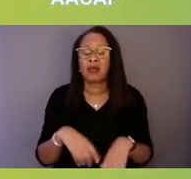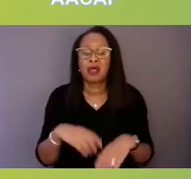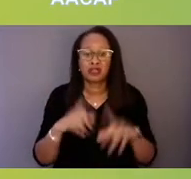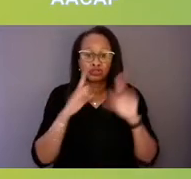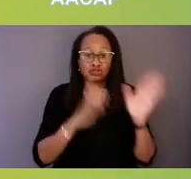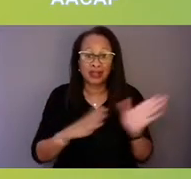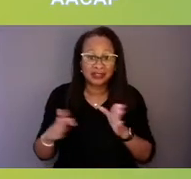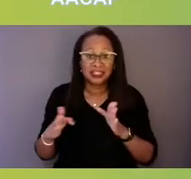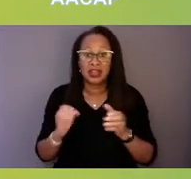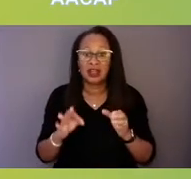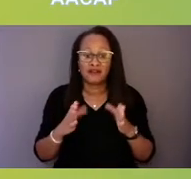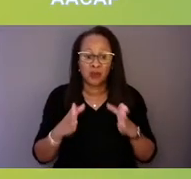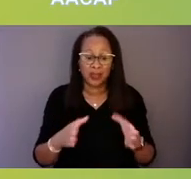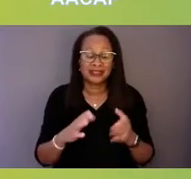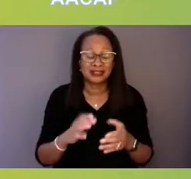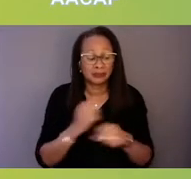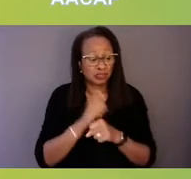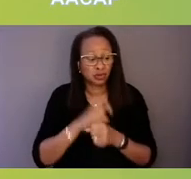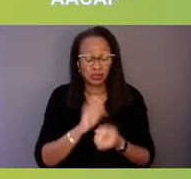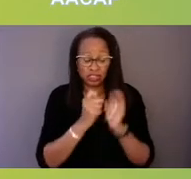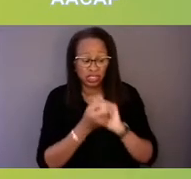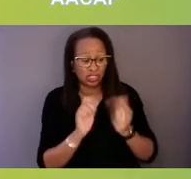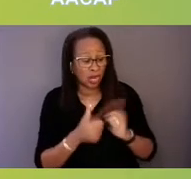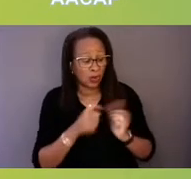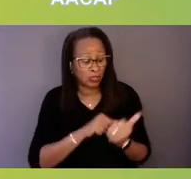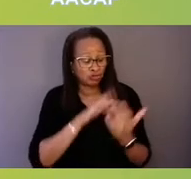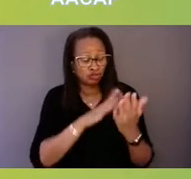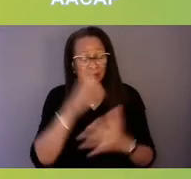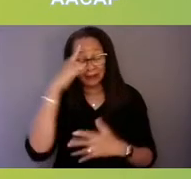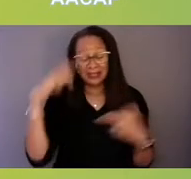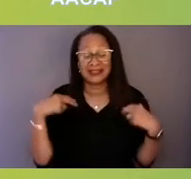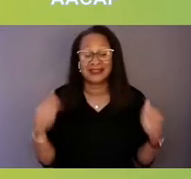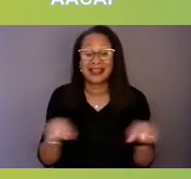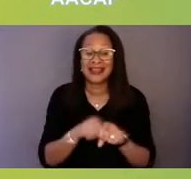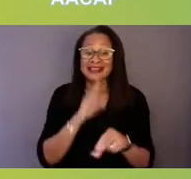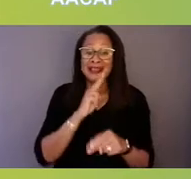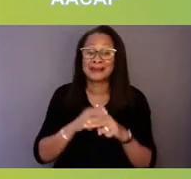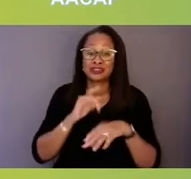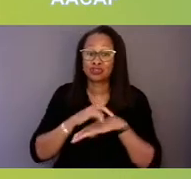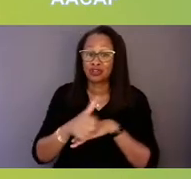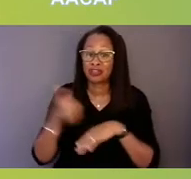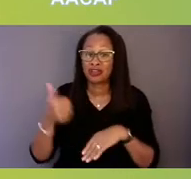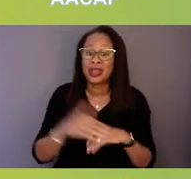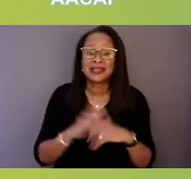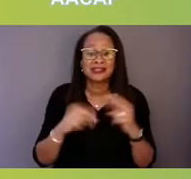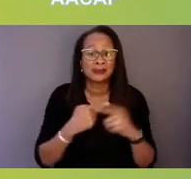how we address mental health. And as I mentioned earlier, it's about building the system that will work for everyone.